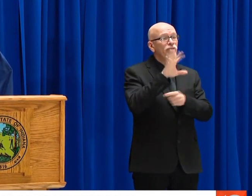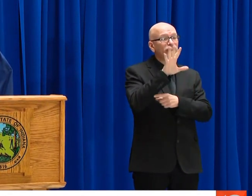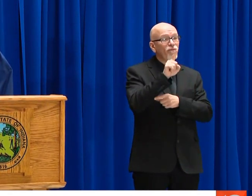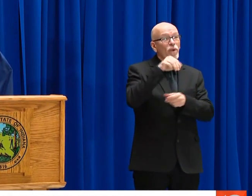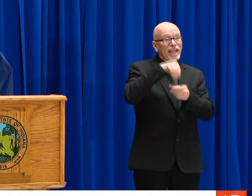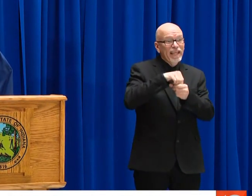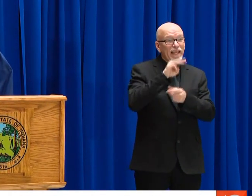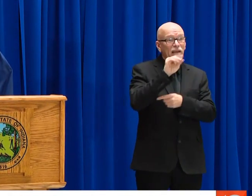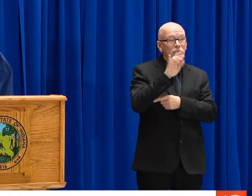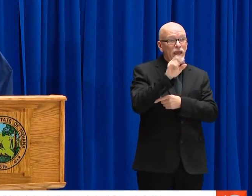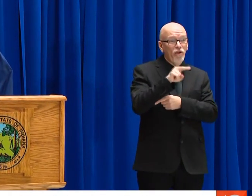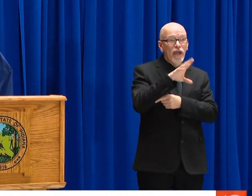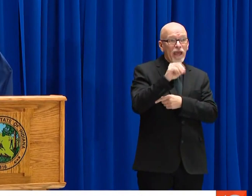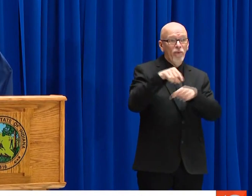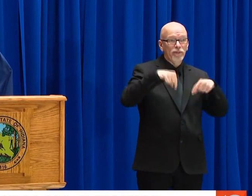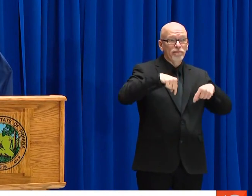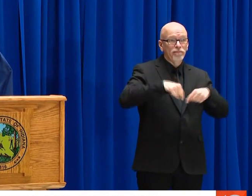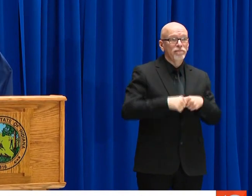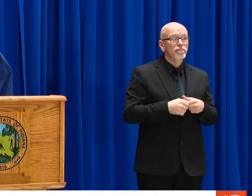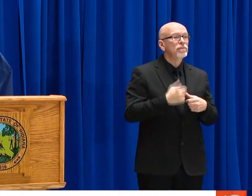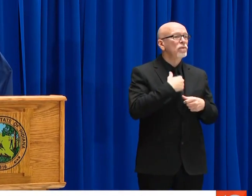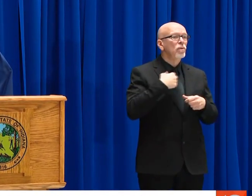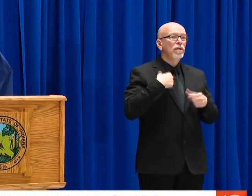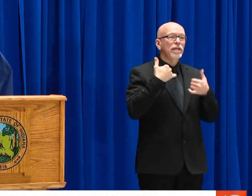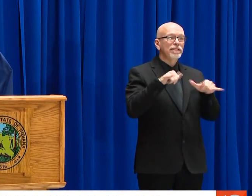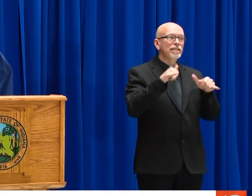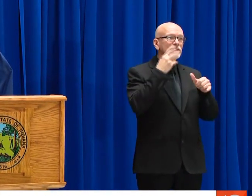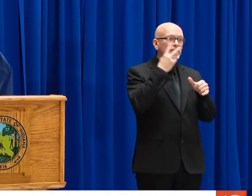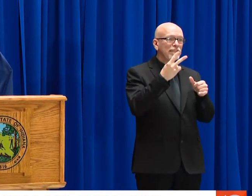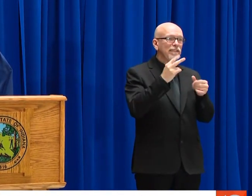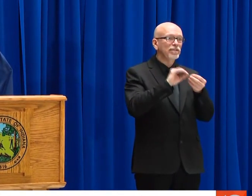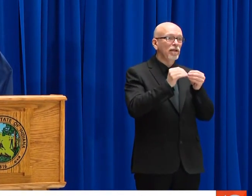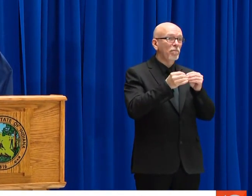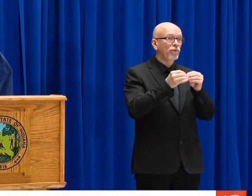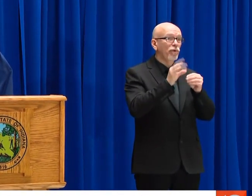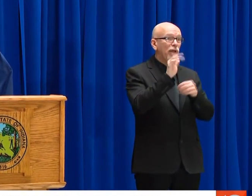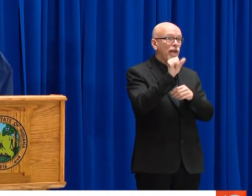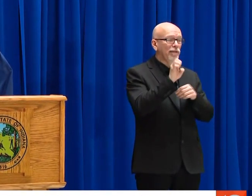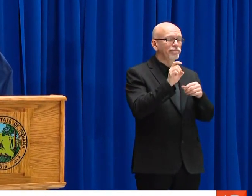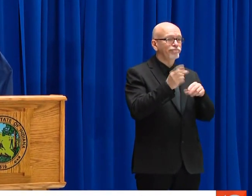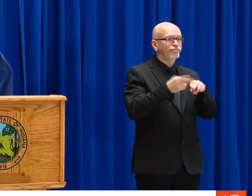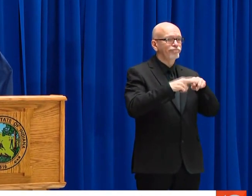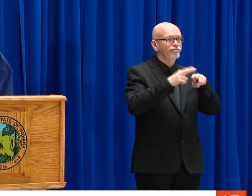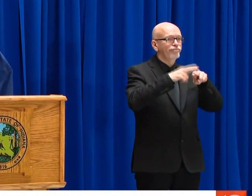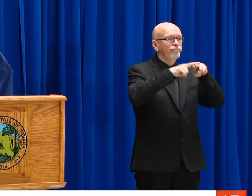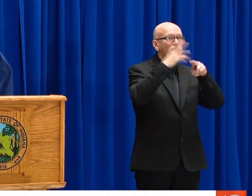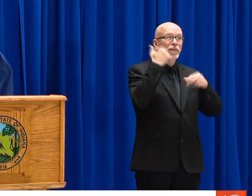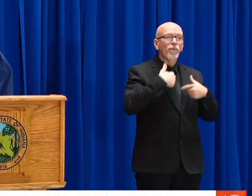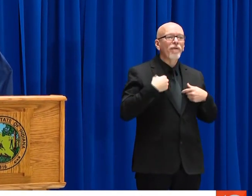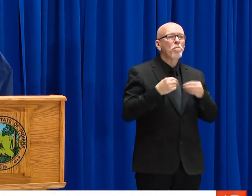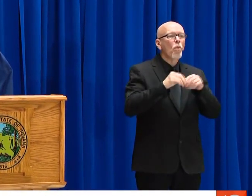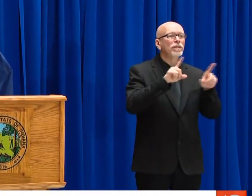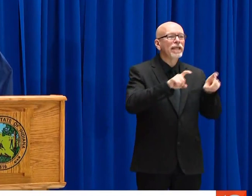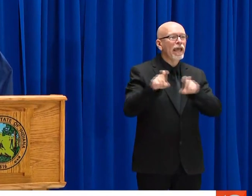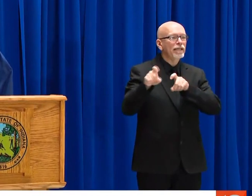WE ALSO HAVE 107 NEW POSITIVE CASES HERE IN THE STATE OF INDIANA INCLUDING 51 IN MARION COUNTY.